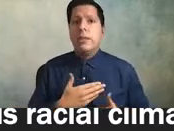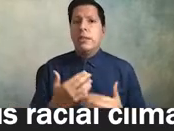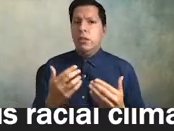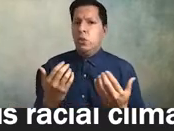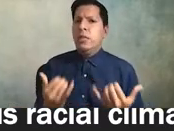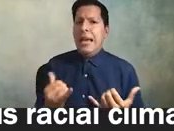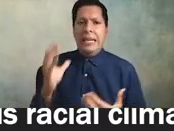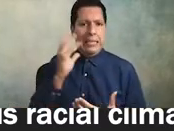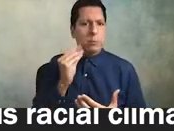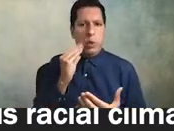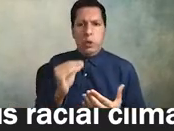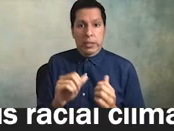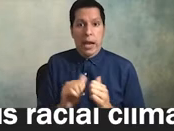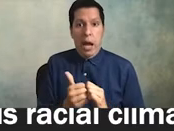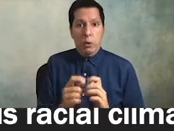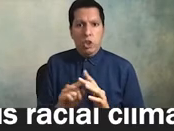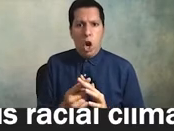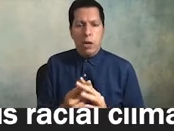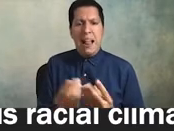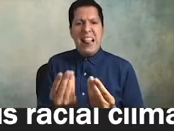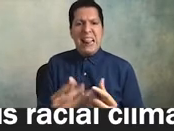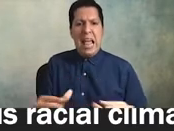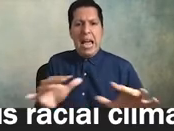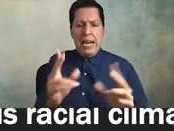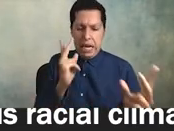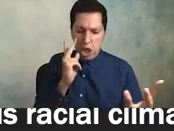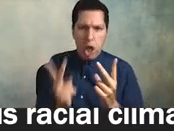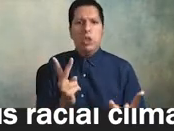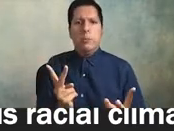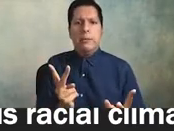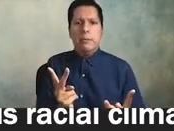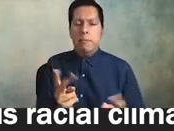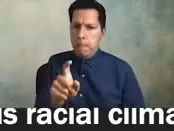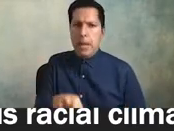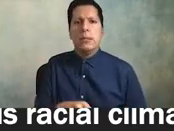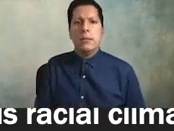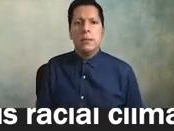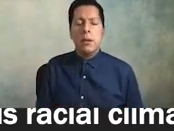land acknowledgement it's really important but we also have to acknowledge the ways in which